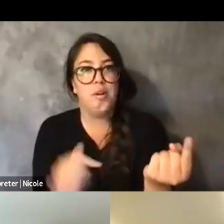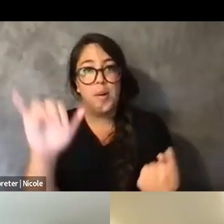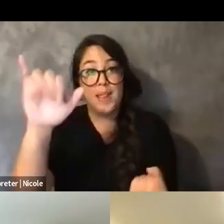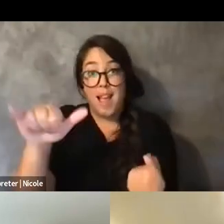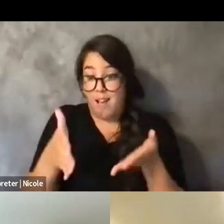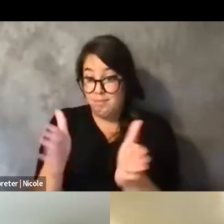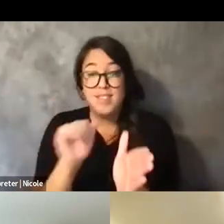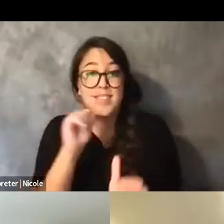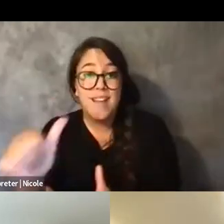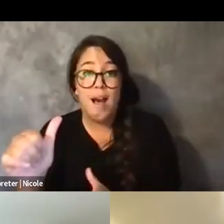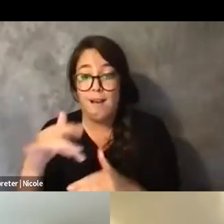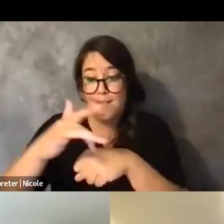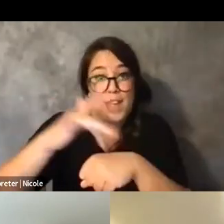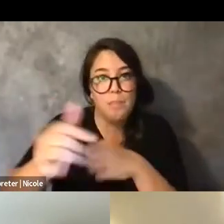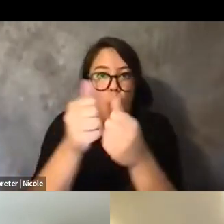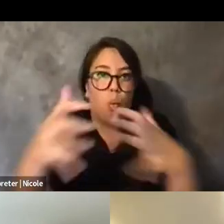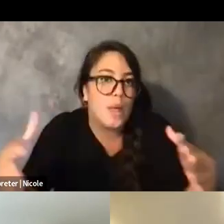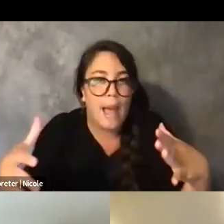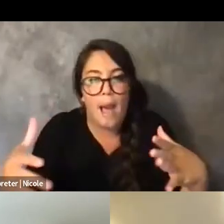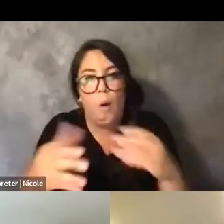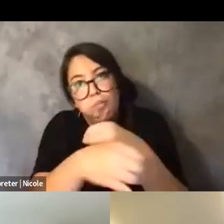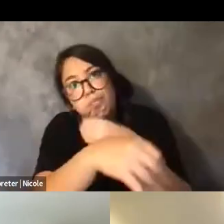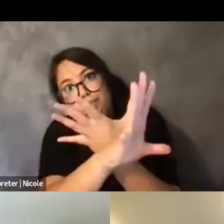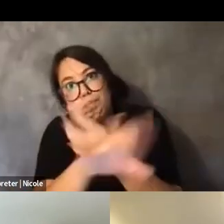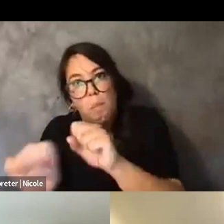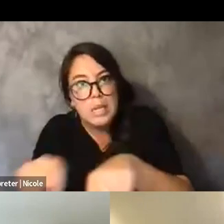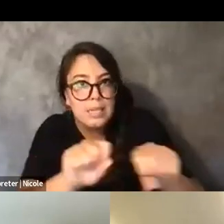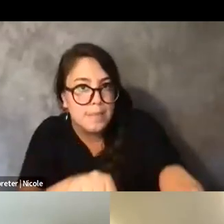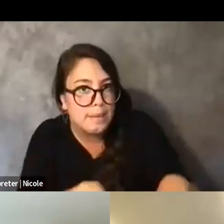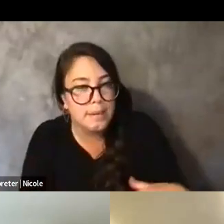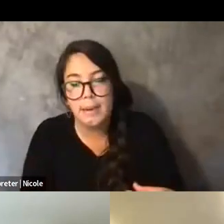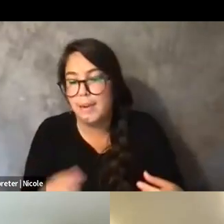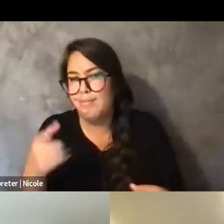or had to participate in in ways or many of us had to participate in